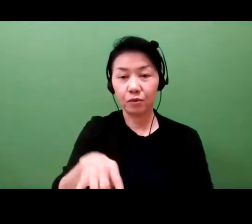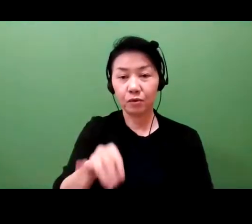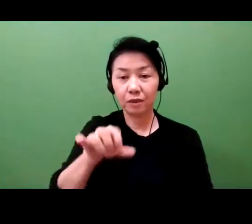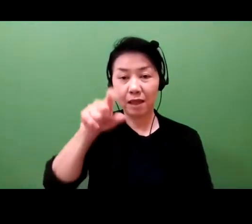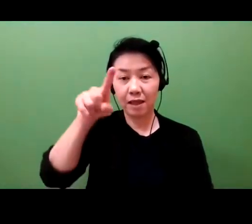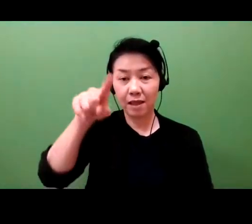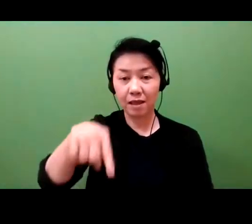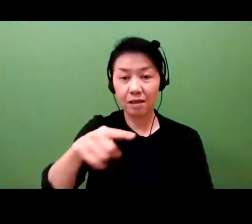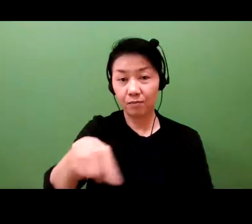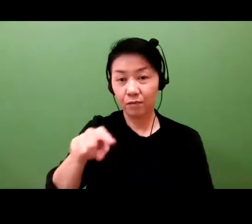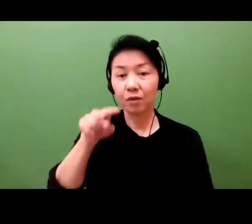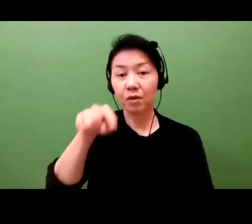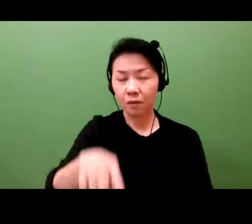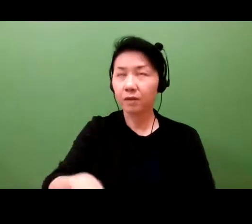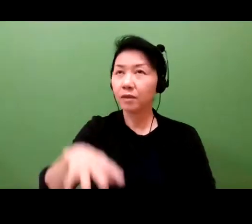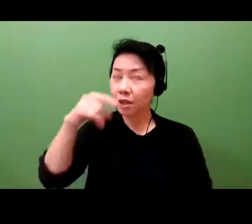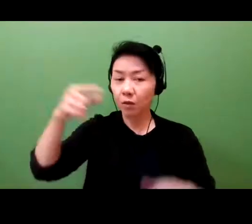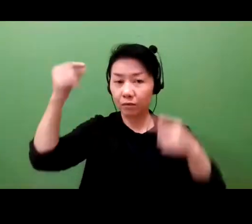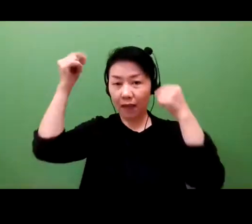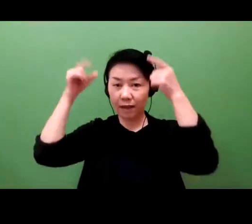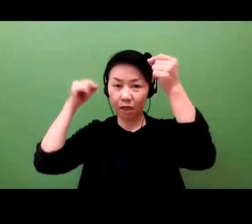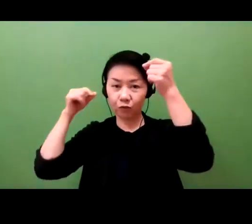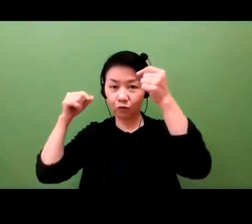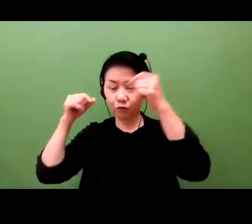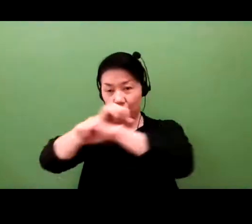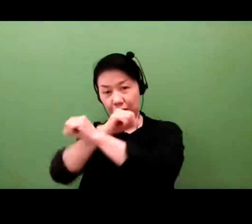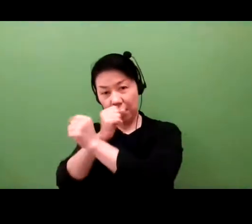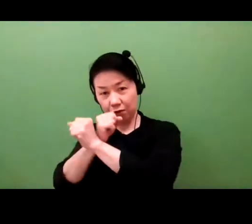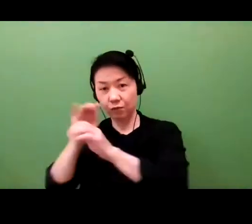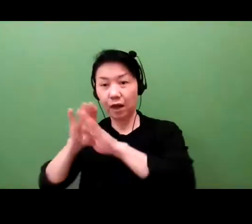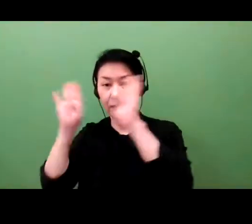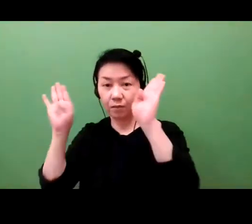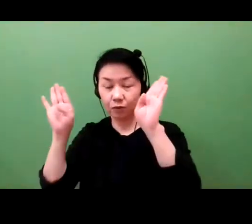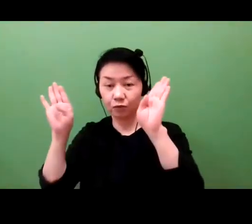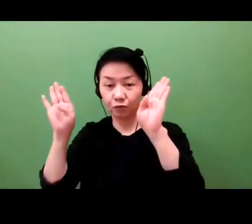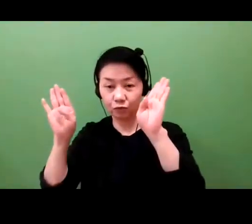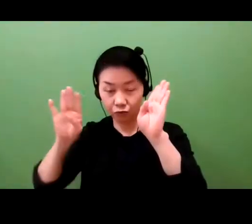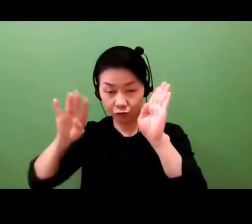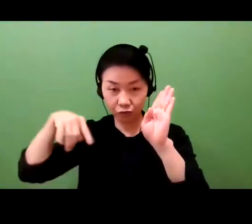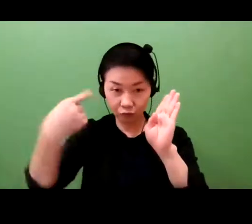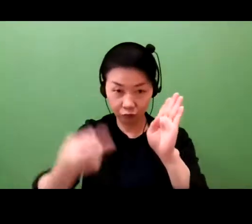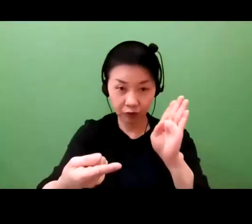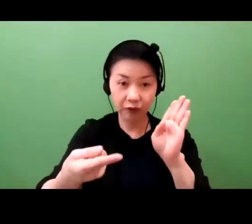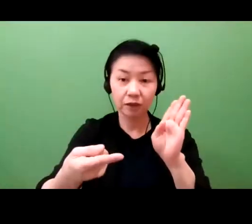And then that comes up with some basic science research results.